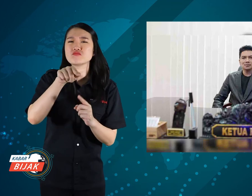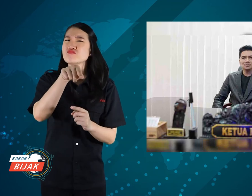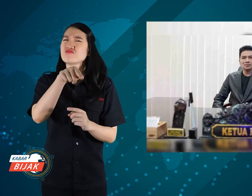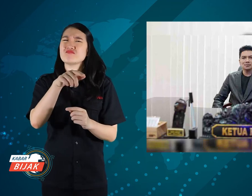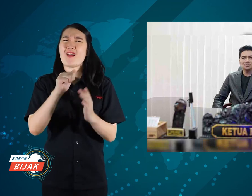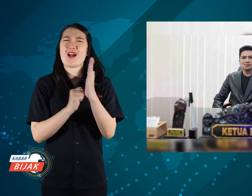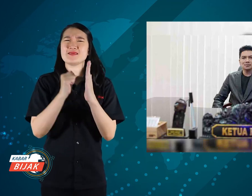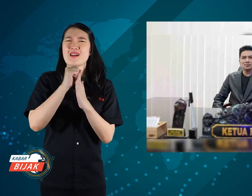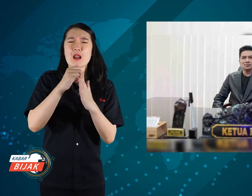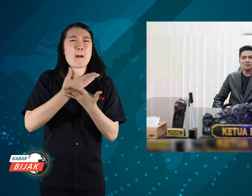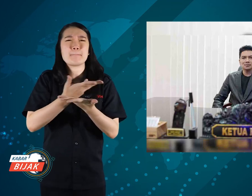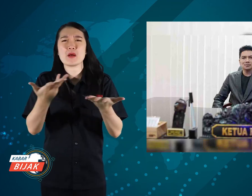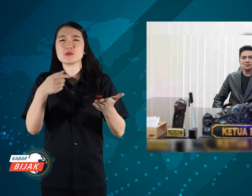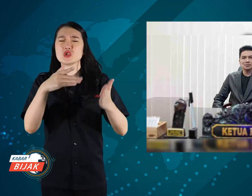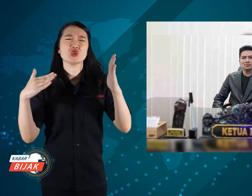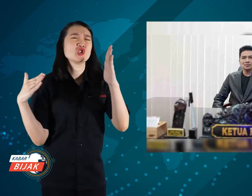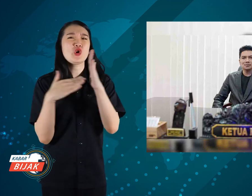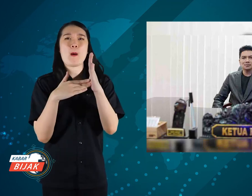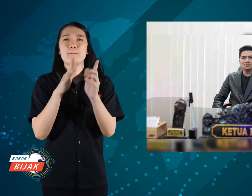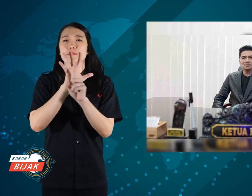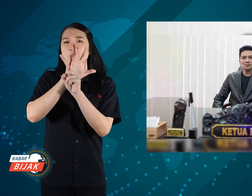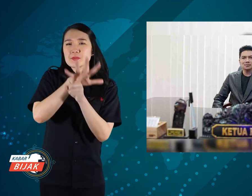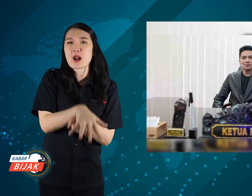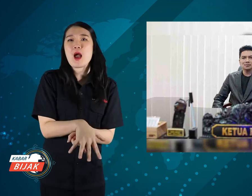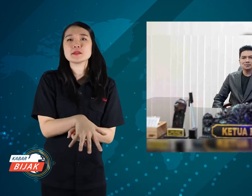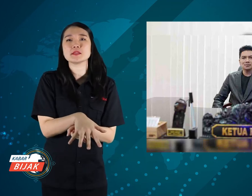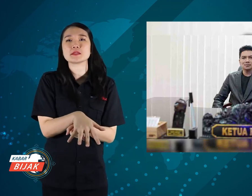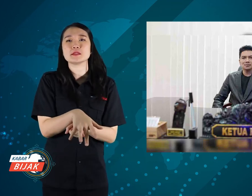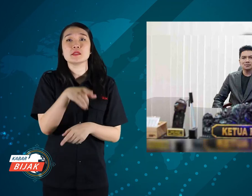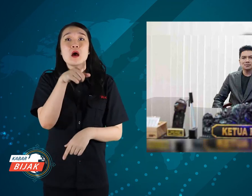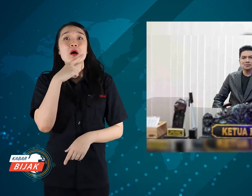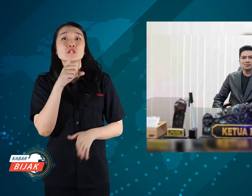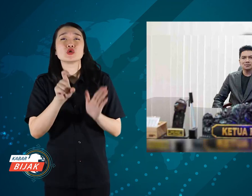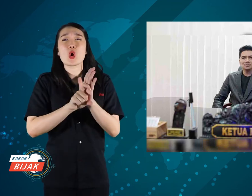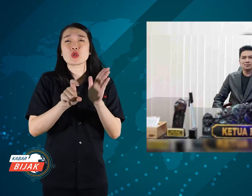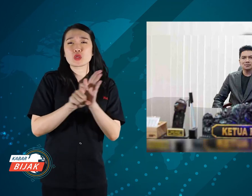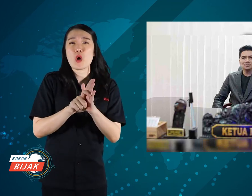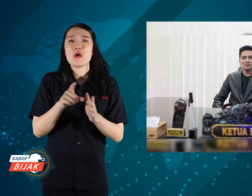stop any event discriminate against people with disabilities,